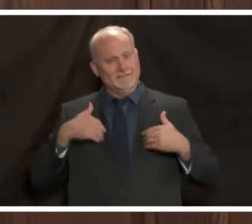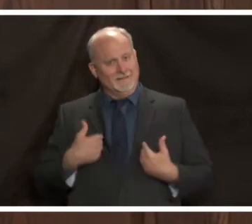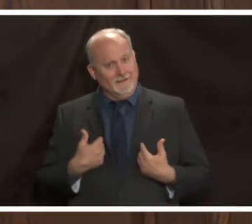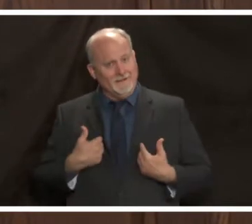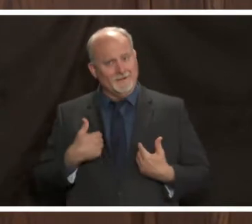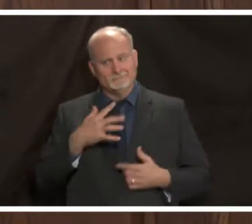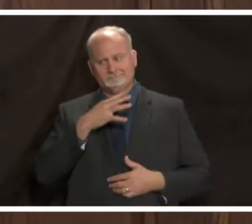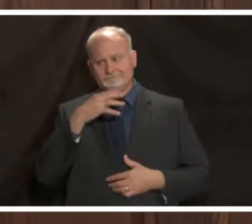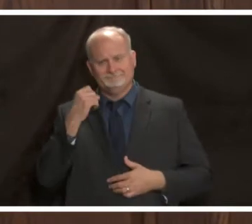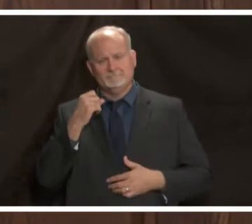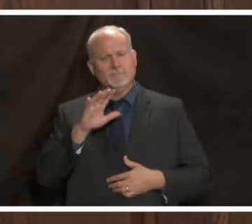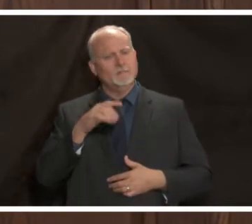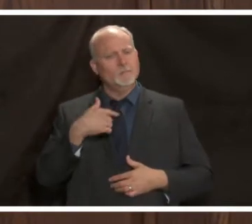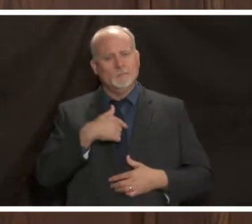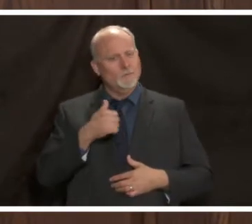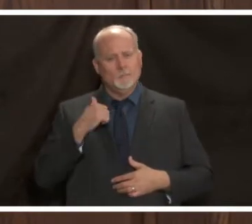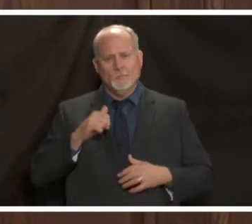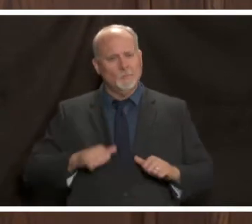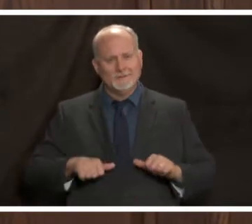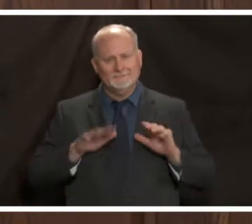but we're not going to quit on you we're going to be here for you